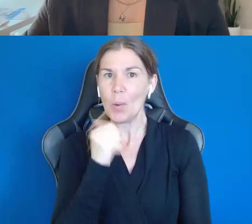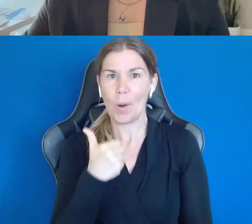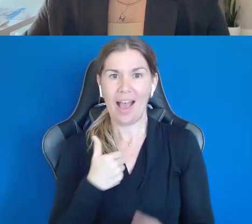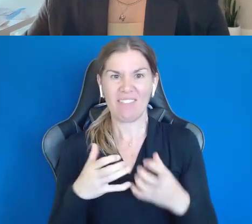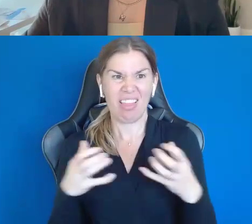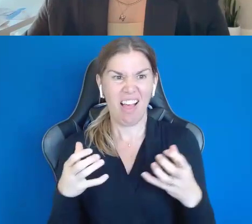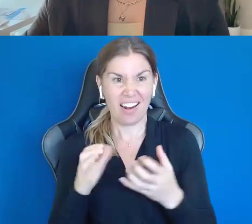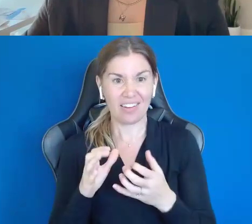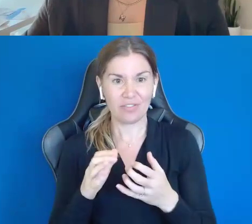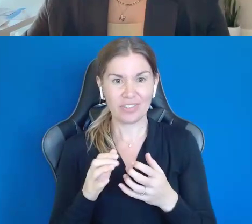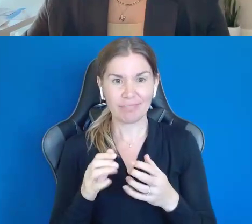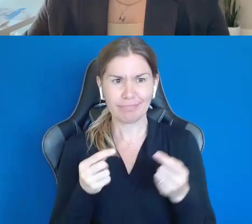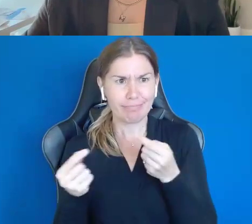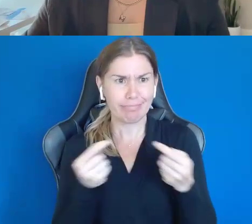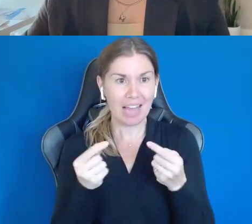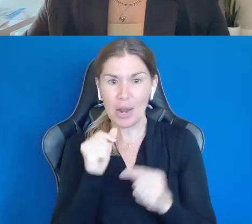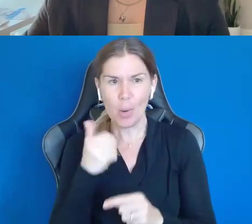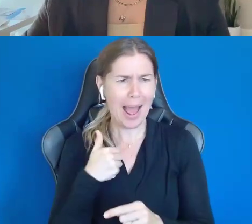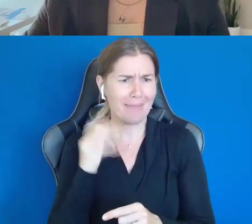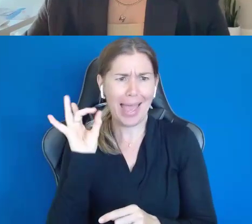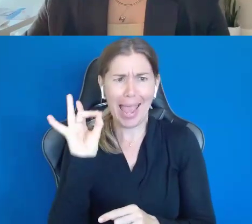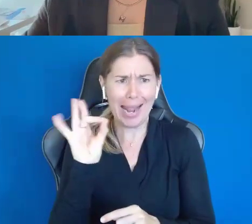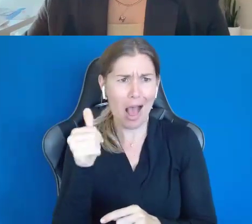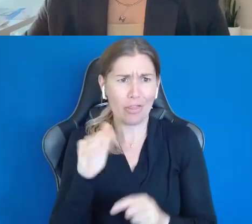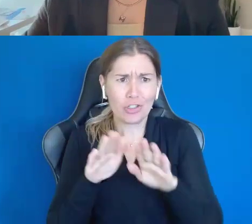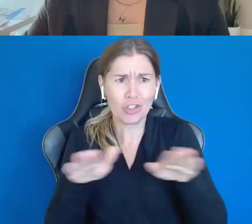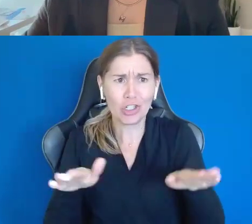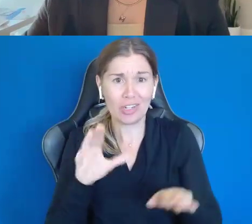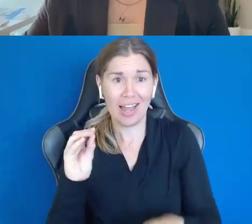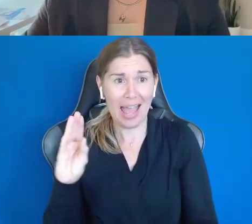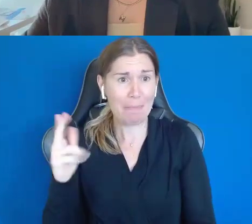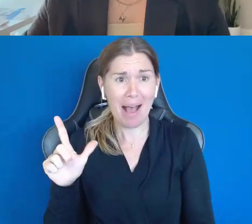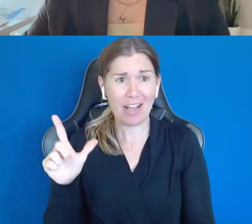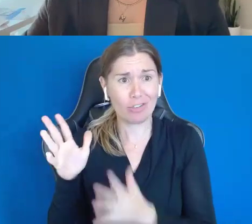I don't have, like, eight other children, you know, and Michael gets left in the you know, Michael's very lucky.